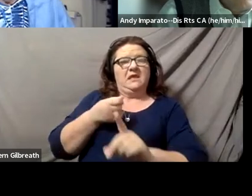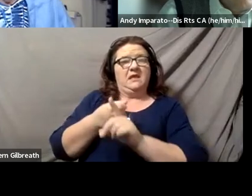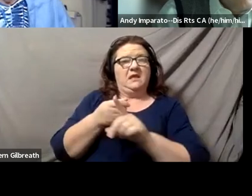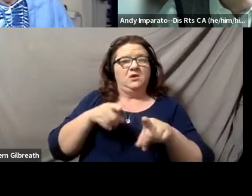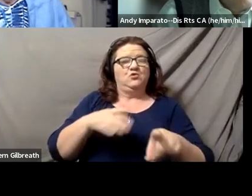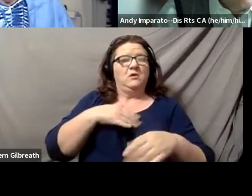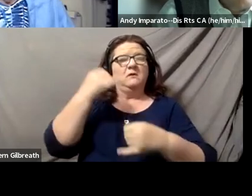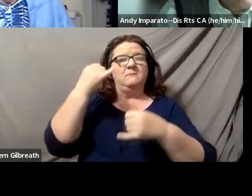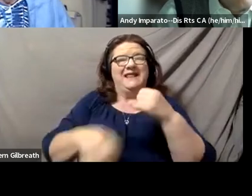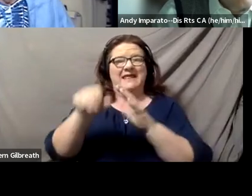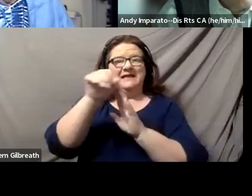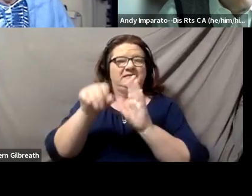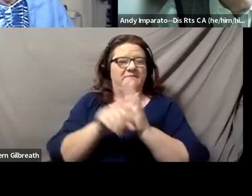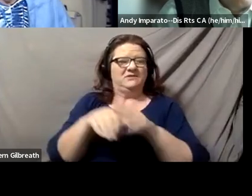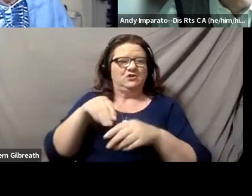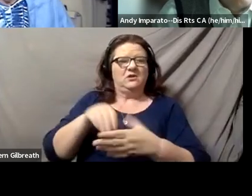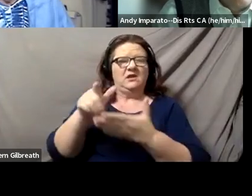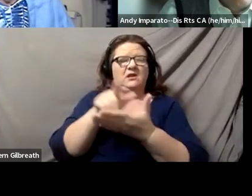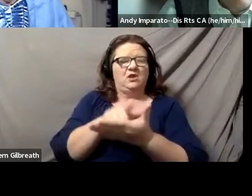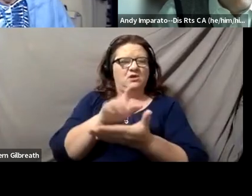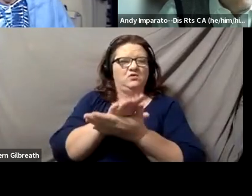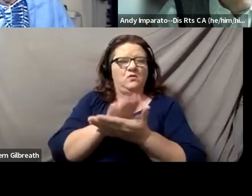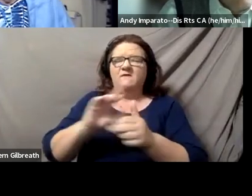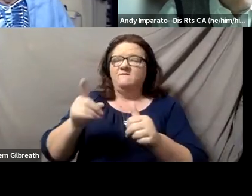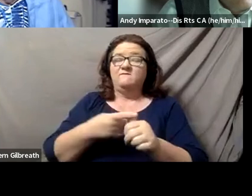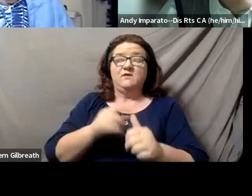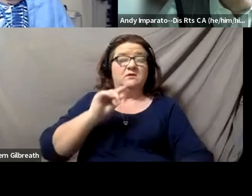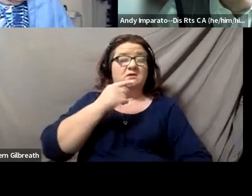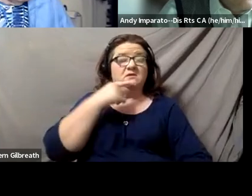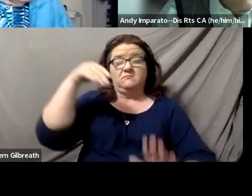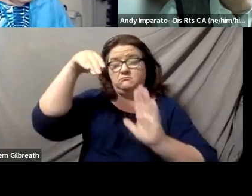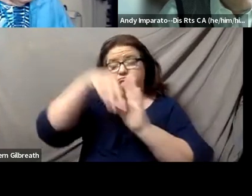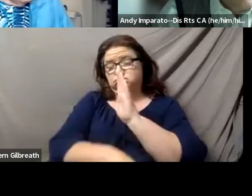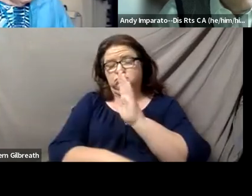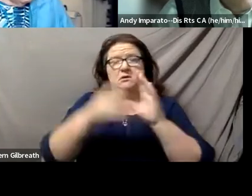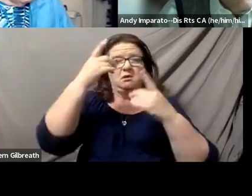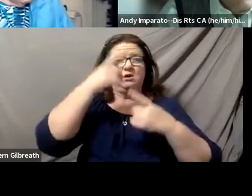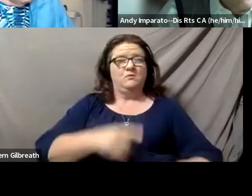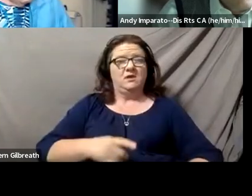that's when I had my first serious episode of depression, which ended up settling into a pattern